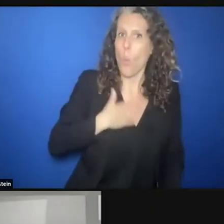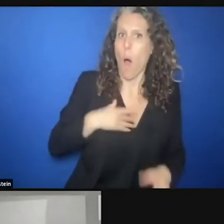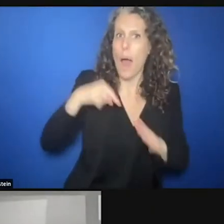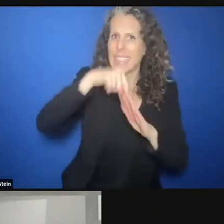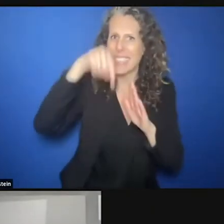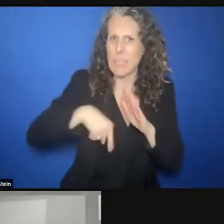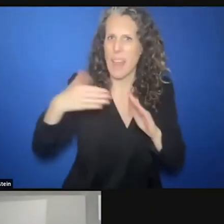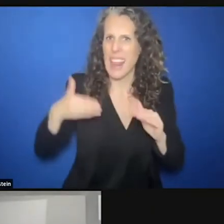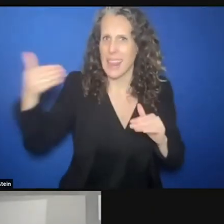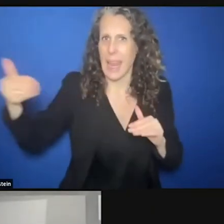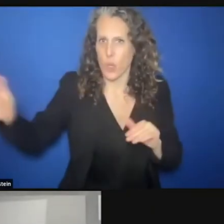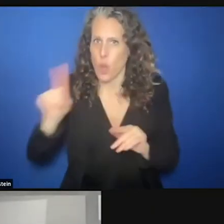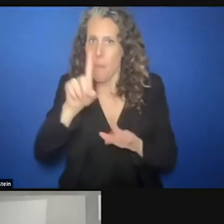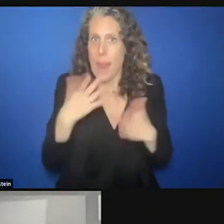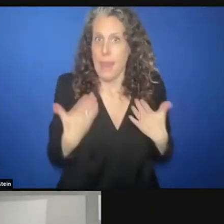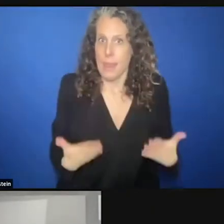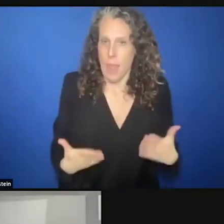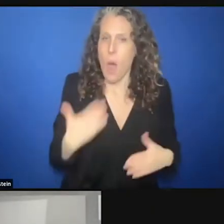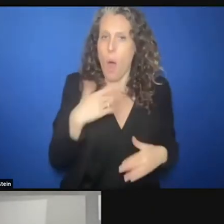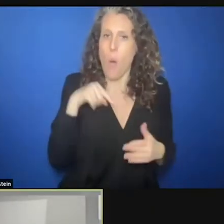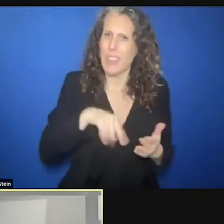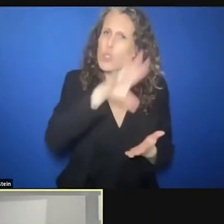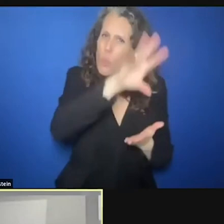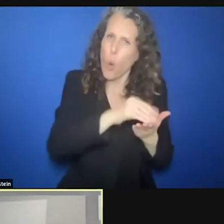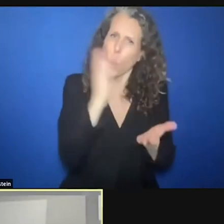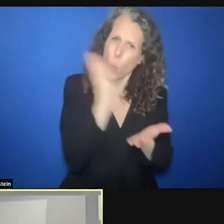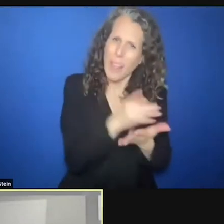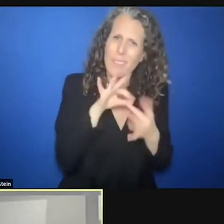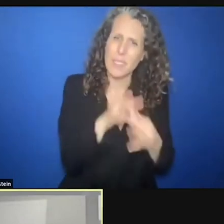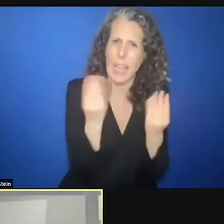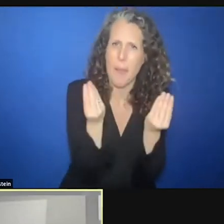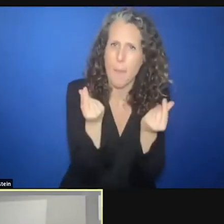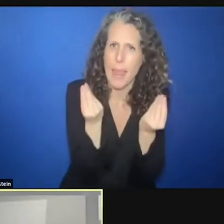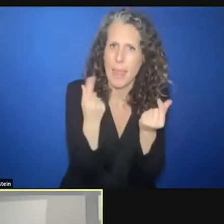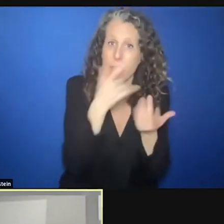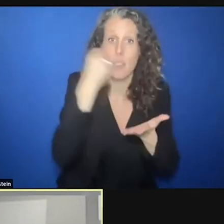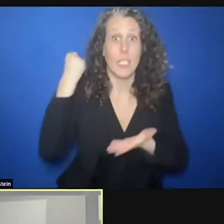is essentially what this new report is about. It shows the funding gap, very empirically shown.